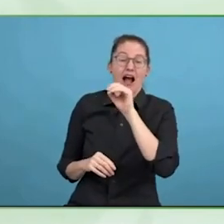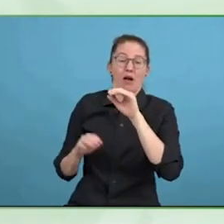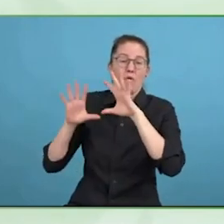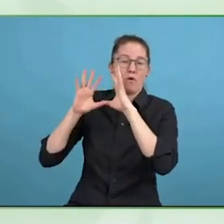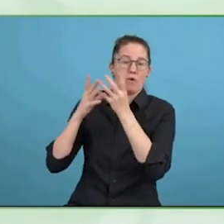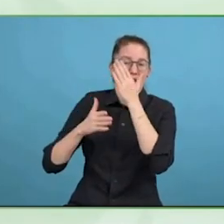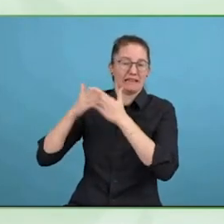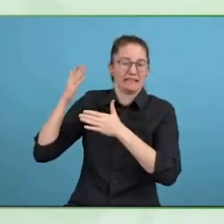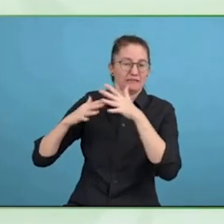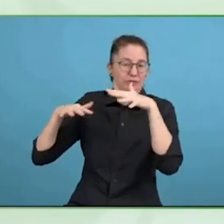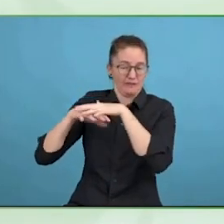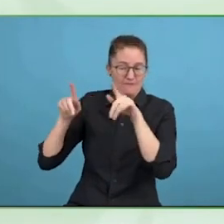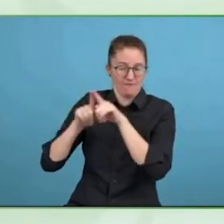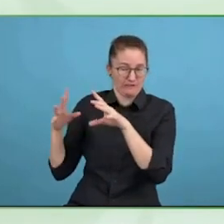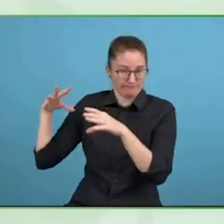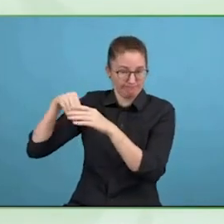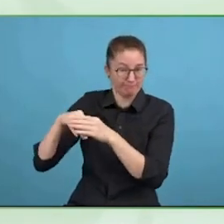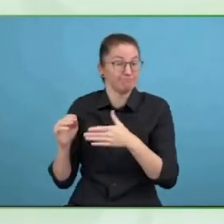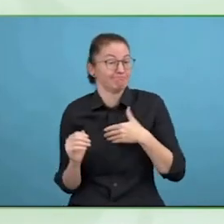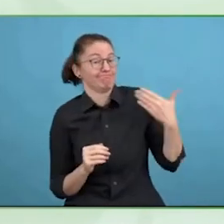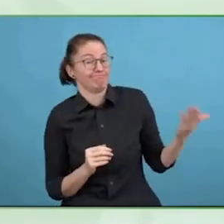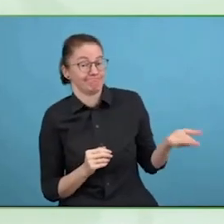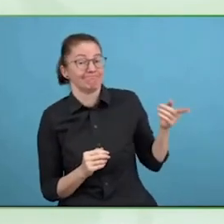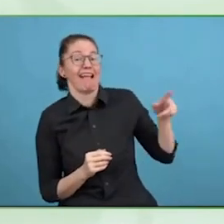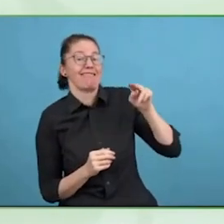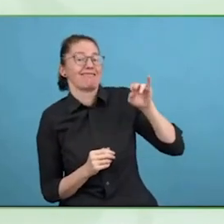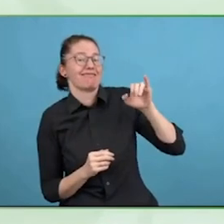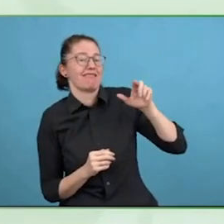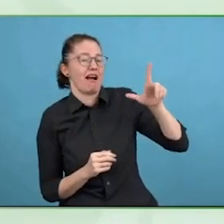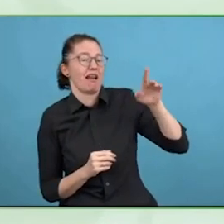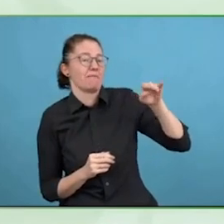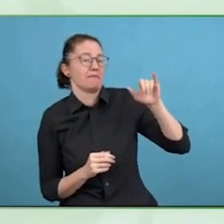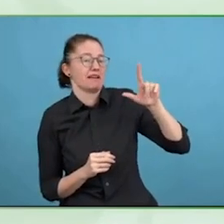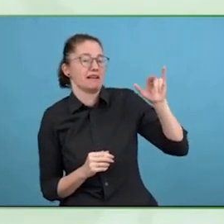So before we talk it about the self assessment tool I would like